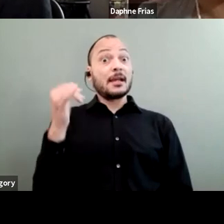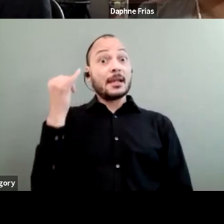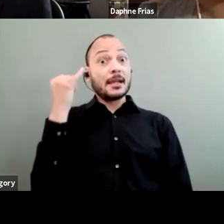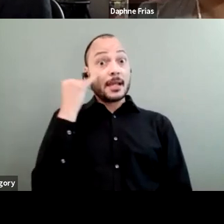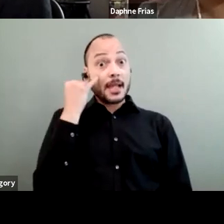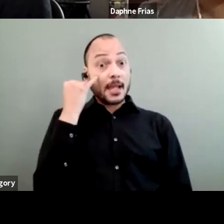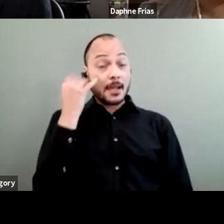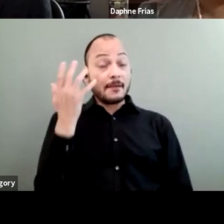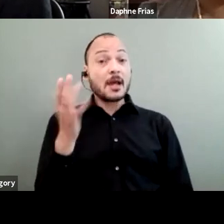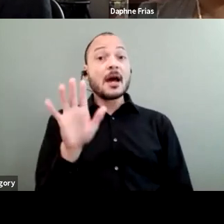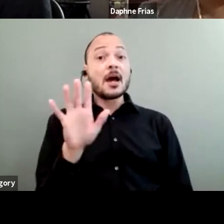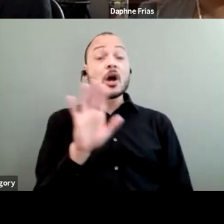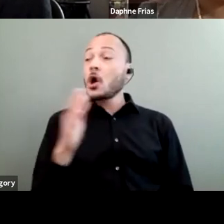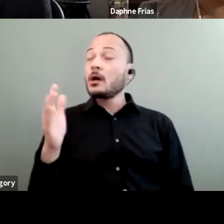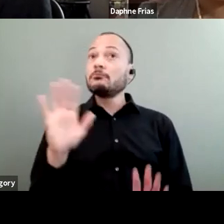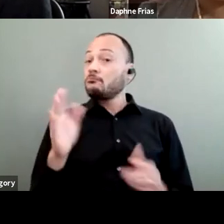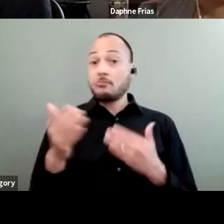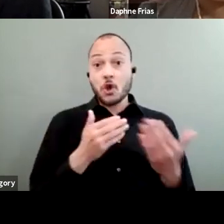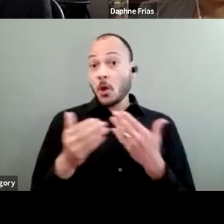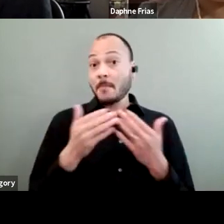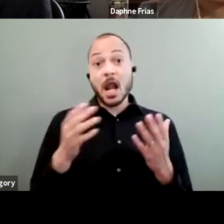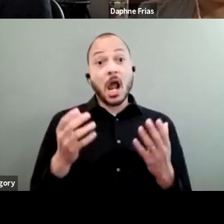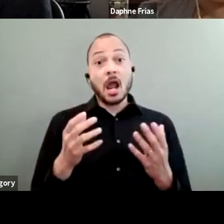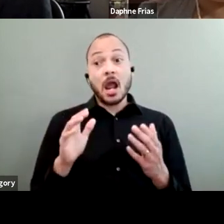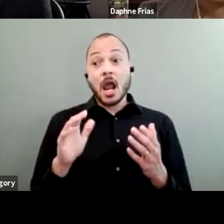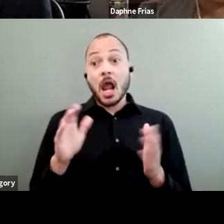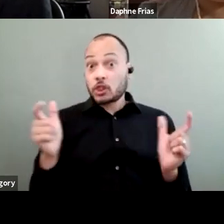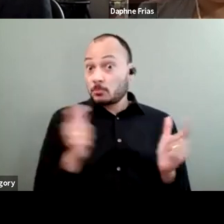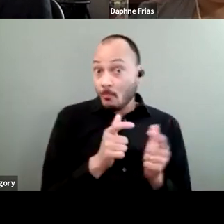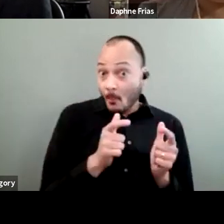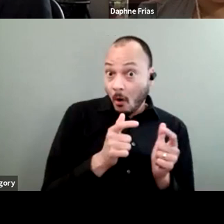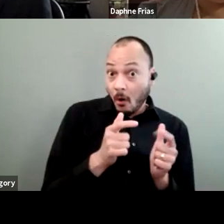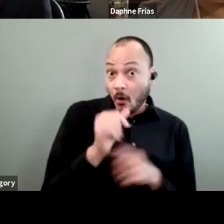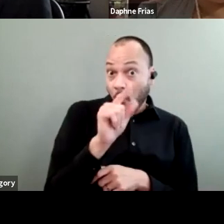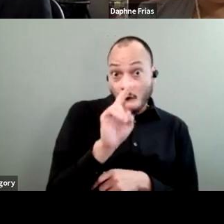That no matter how small the grantees, there's always a way to include.